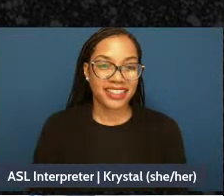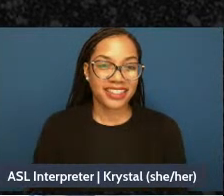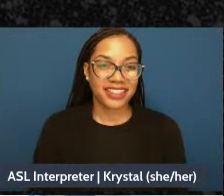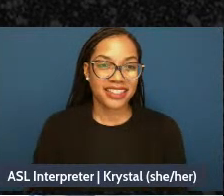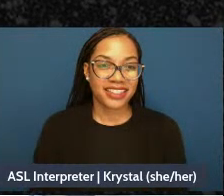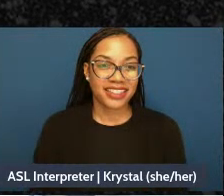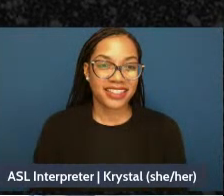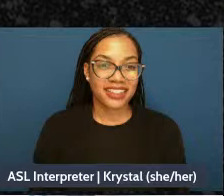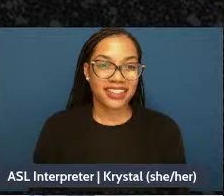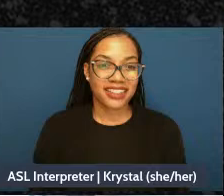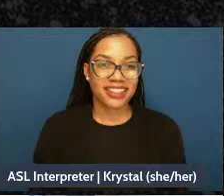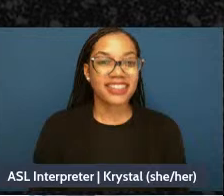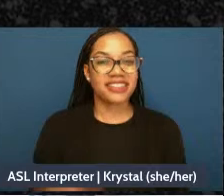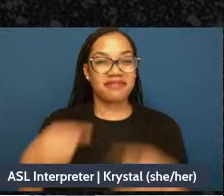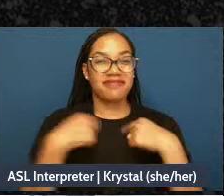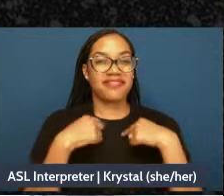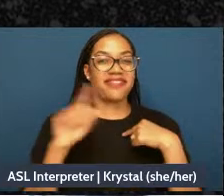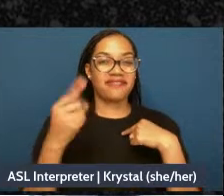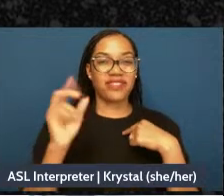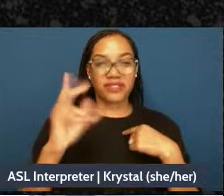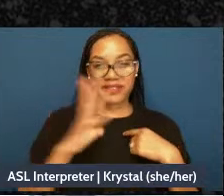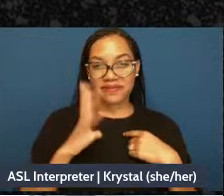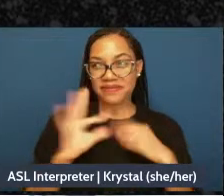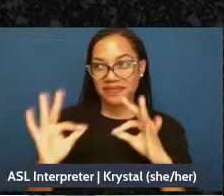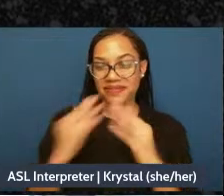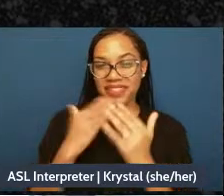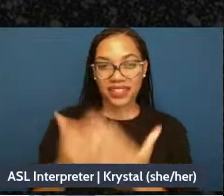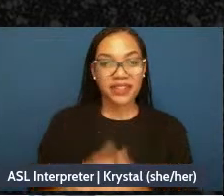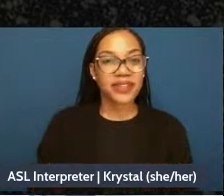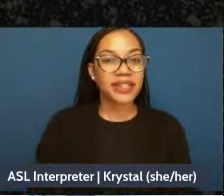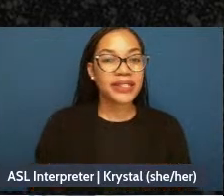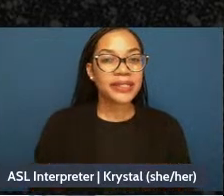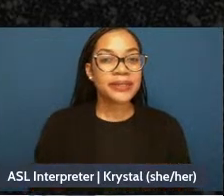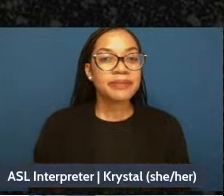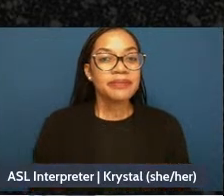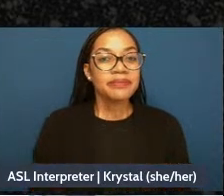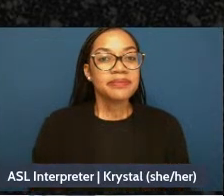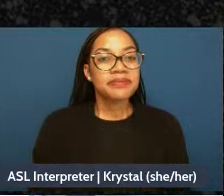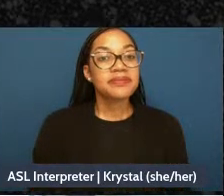I'll go - I'll - I am first. I'm sorry, thank you, there we, go all right y'all. I don't know